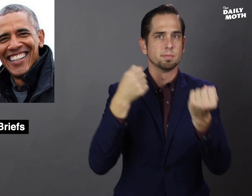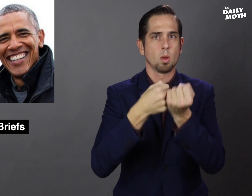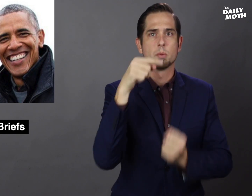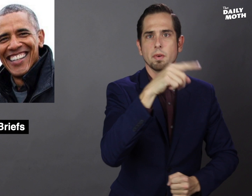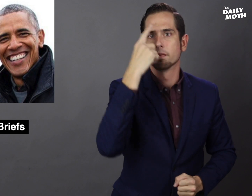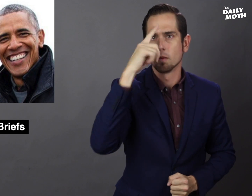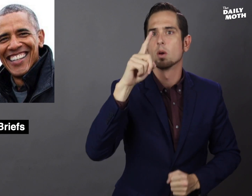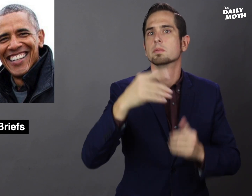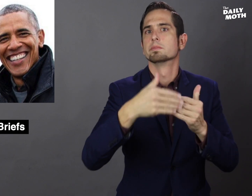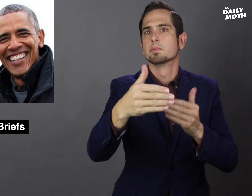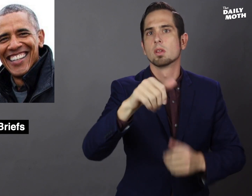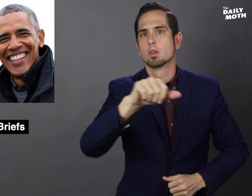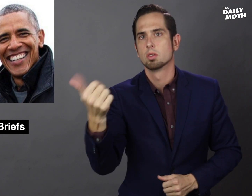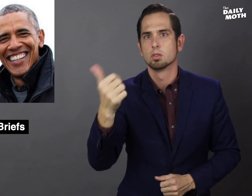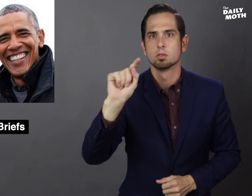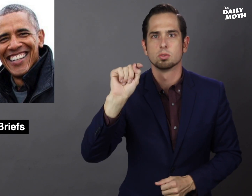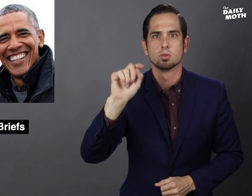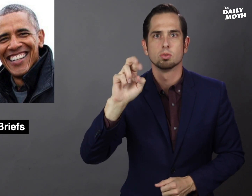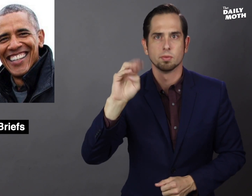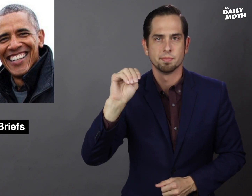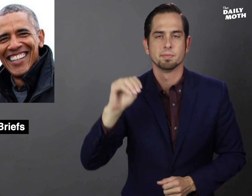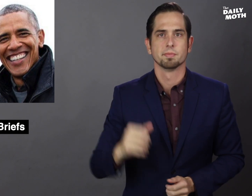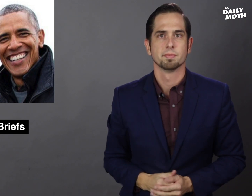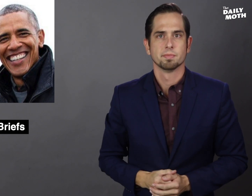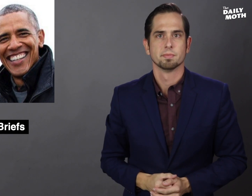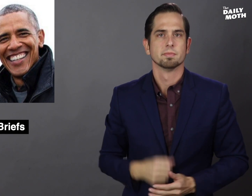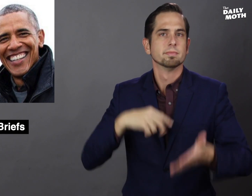support him for another term.